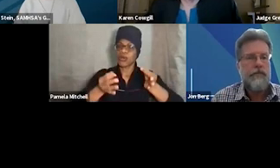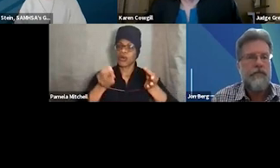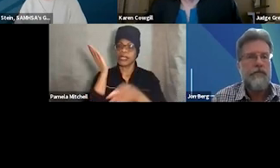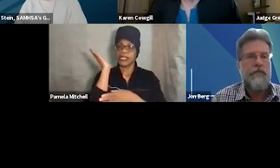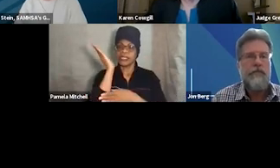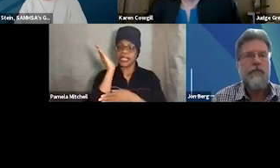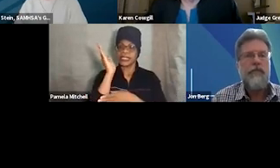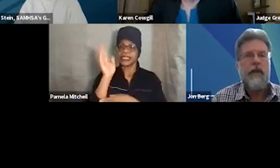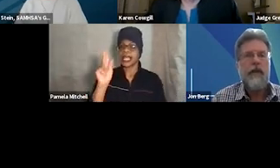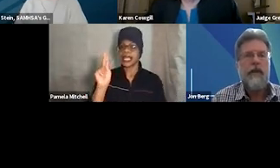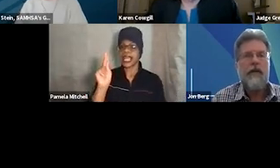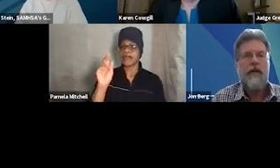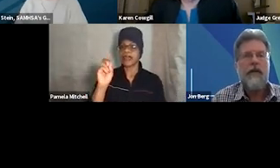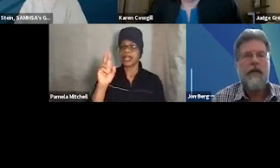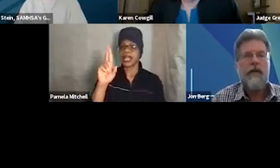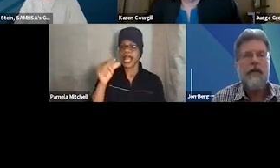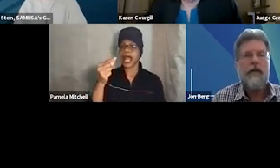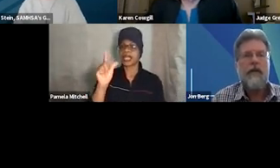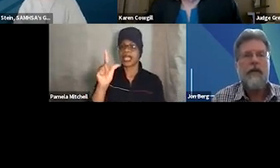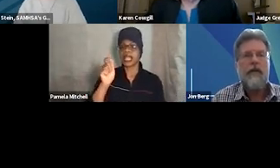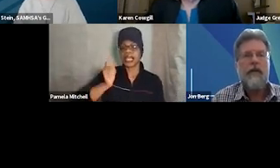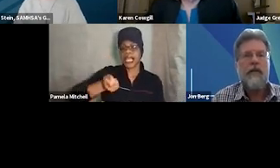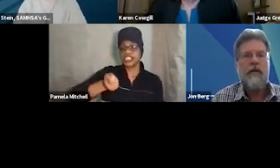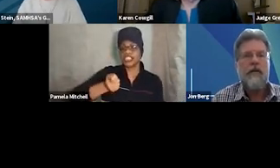and the Honorable Gregory Pinski, and I will introduce them shortly,